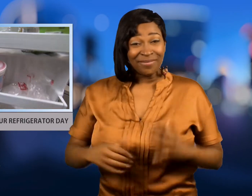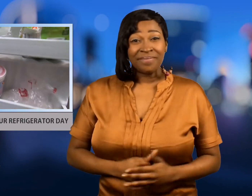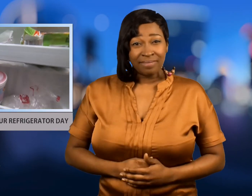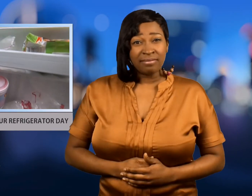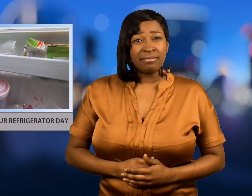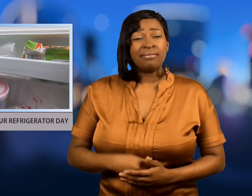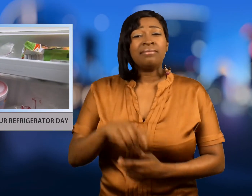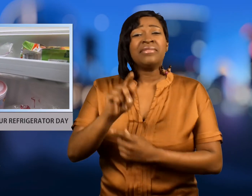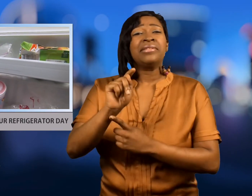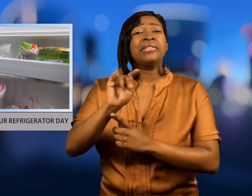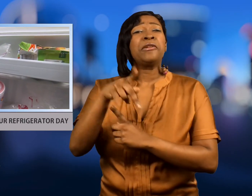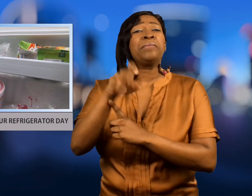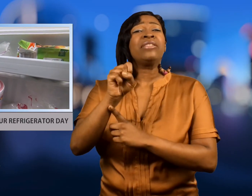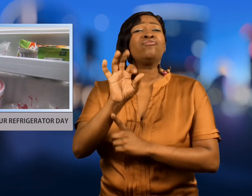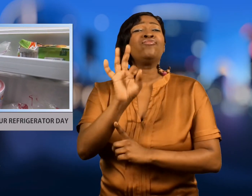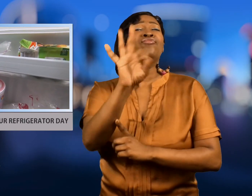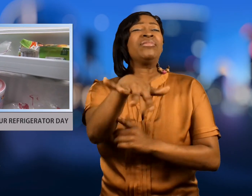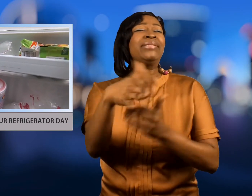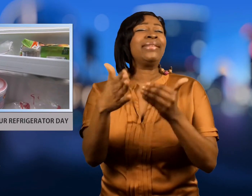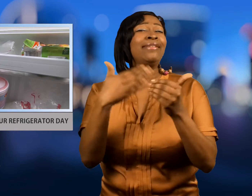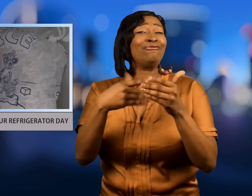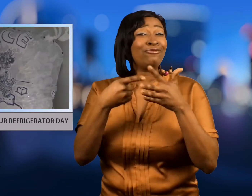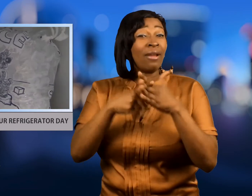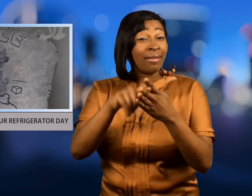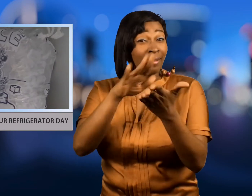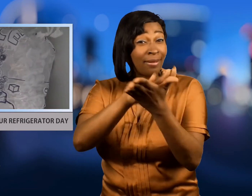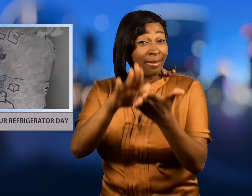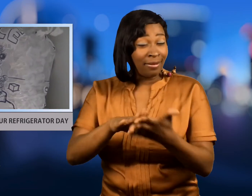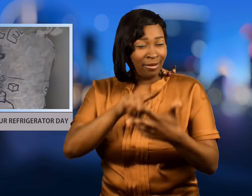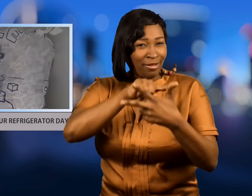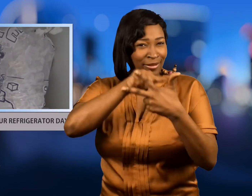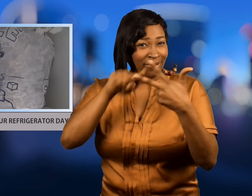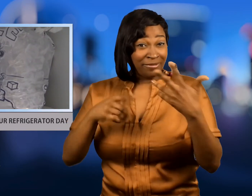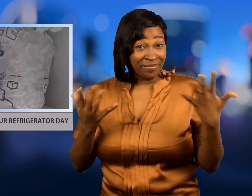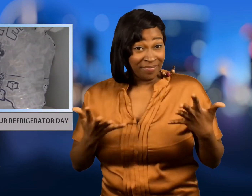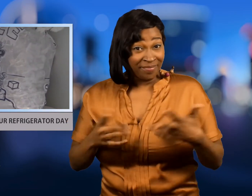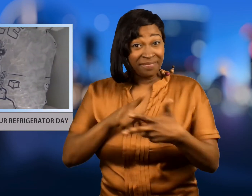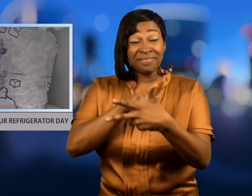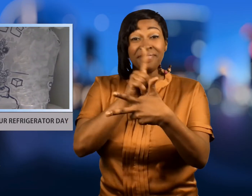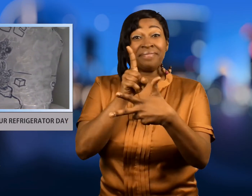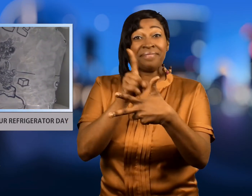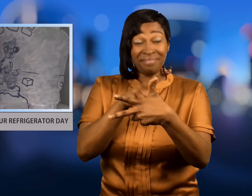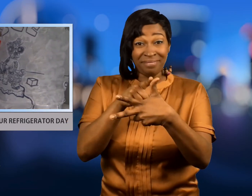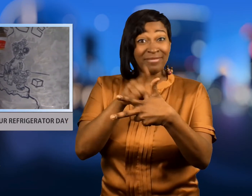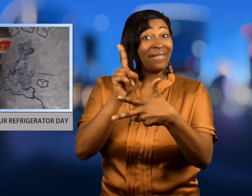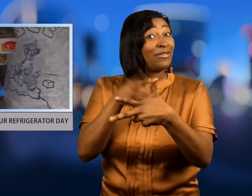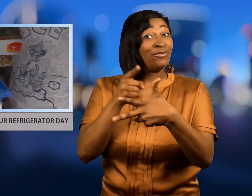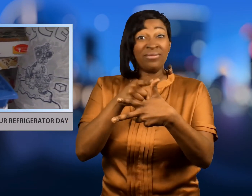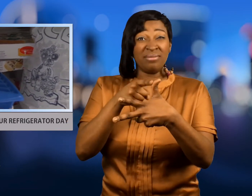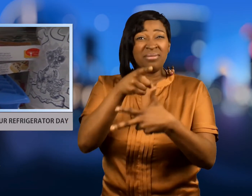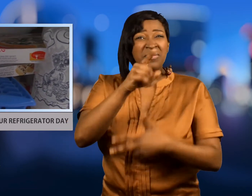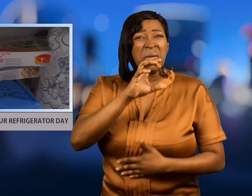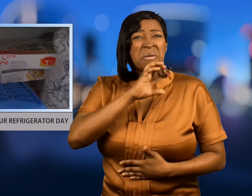Here are some easy tips to get you started.